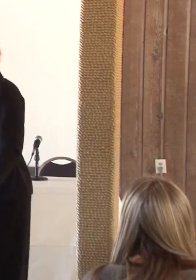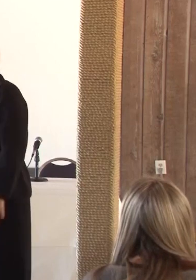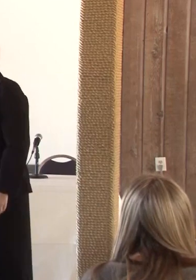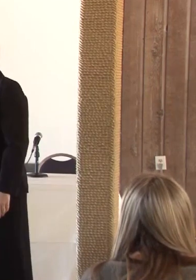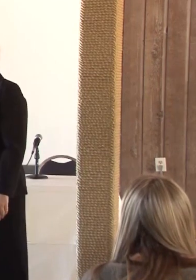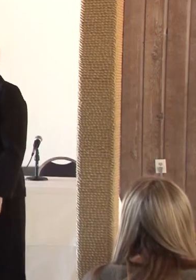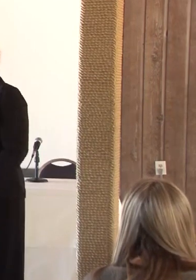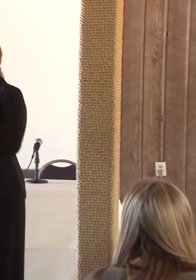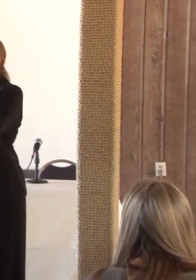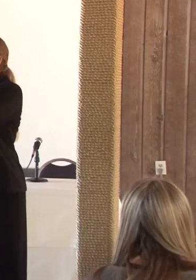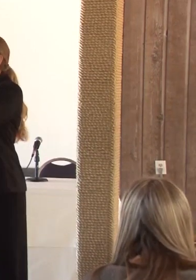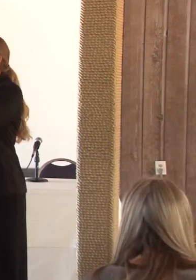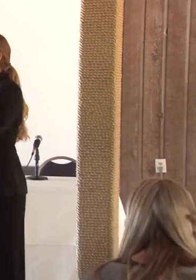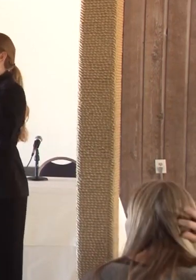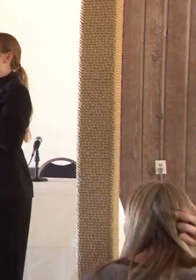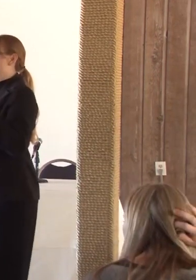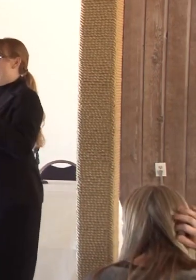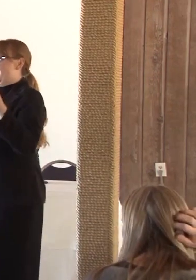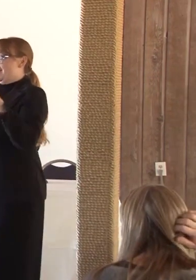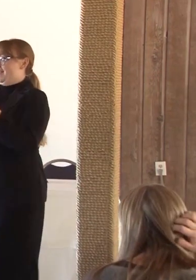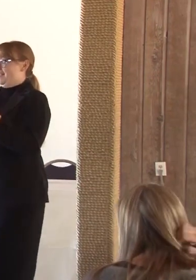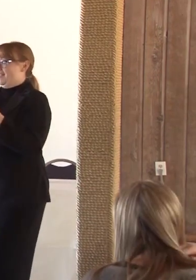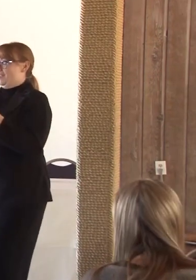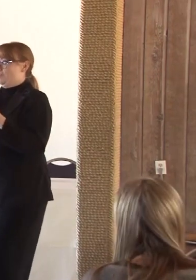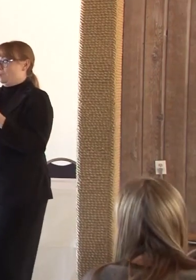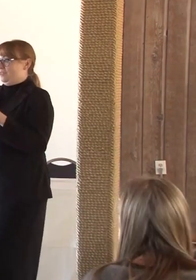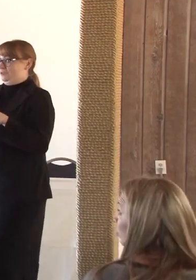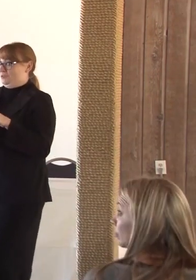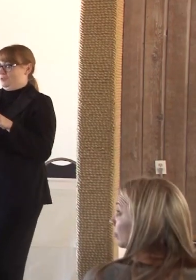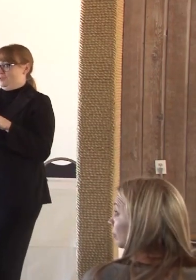I want to keep what I have to say short because I'm really excited to present